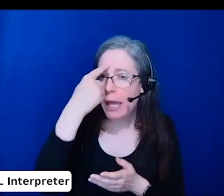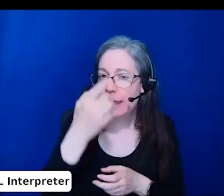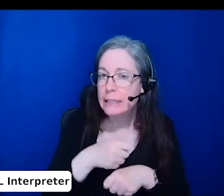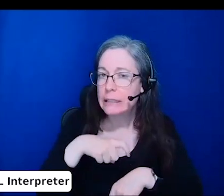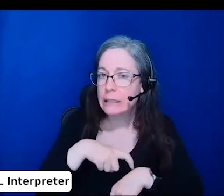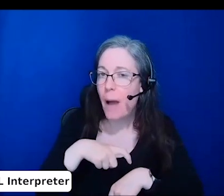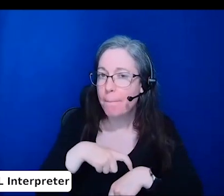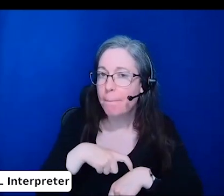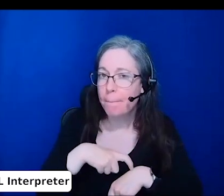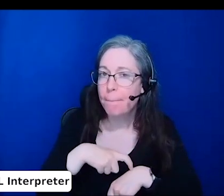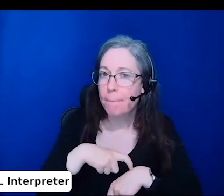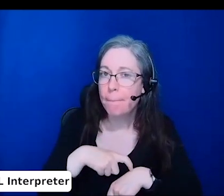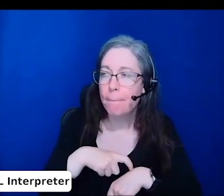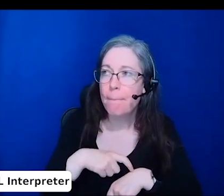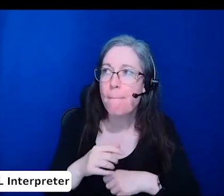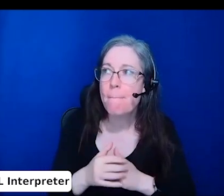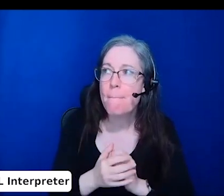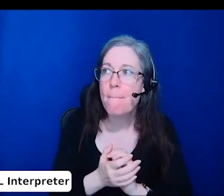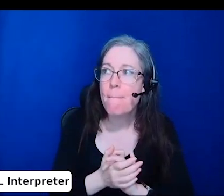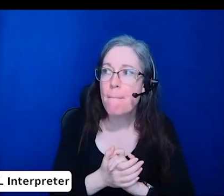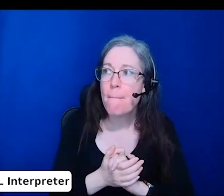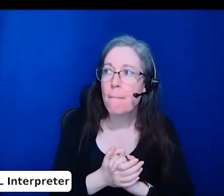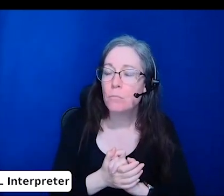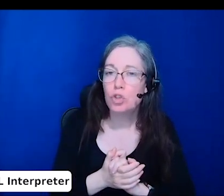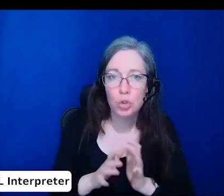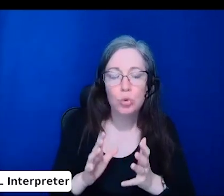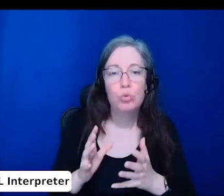in terms of implementing the support mechanisms we need.